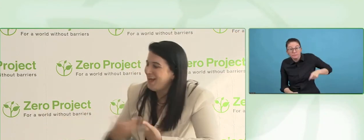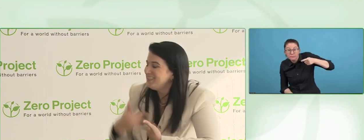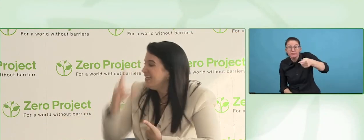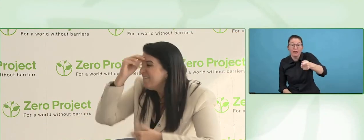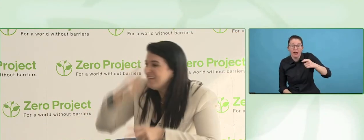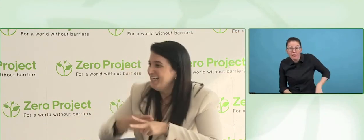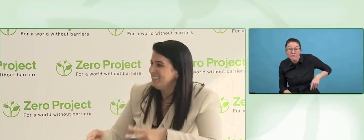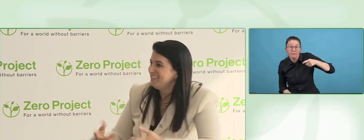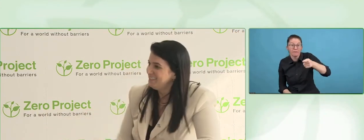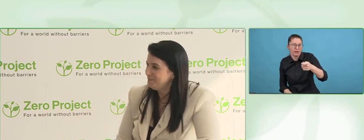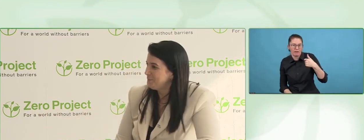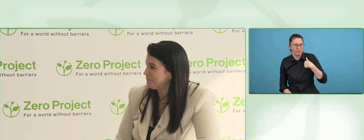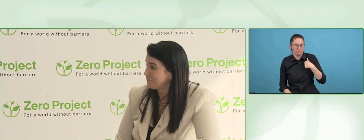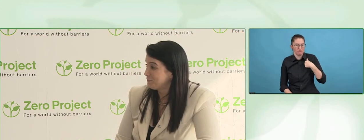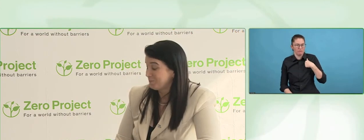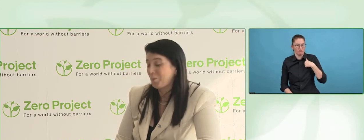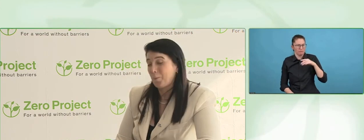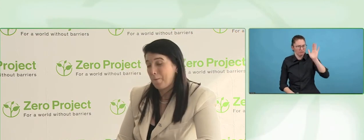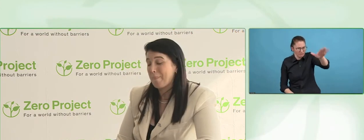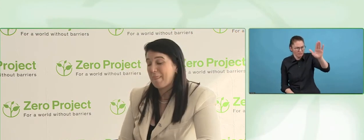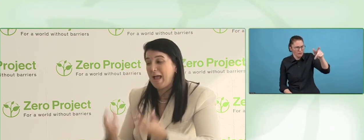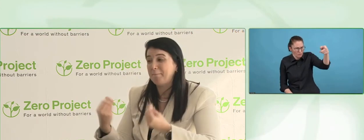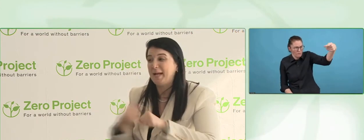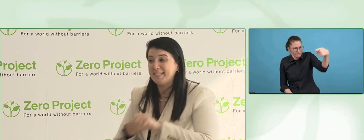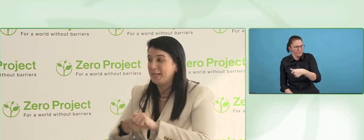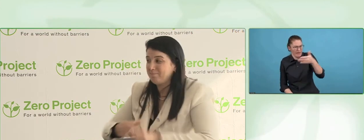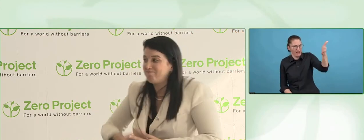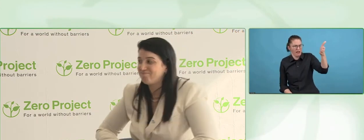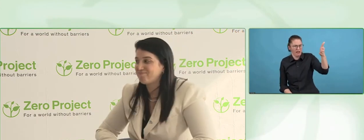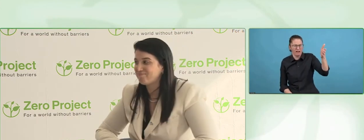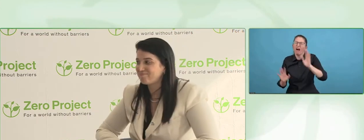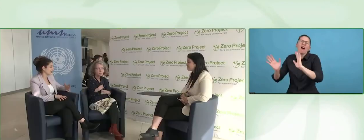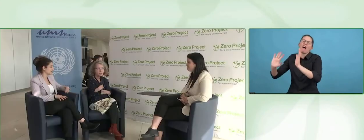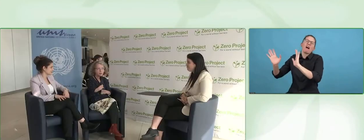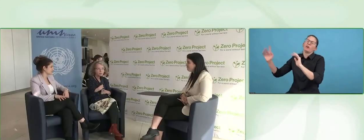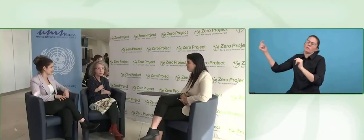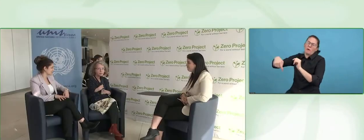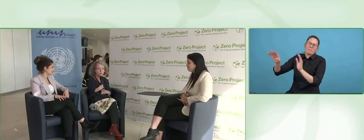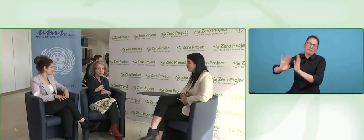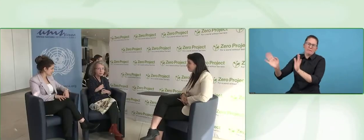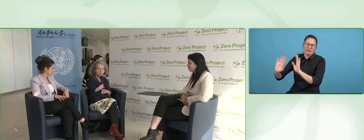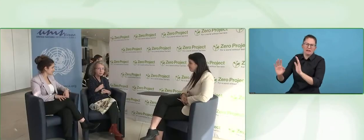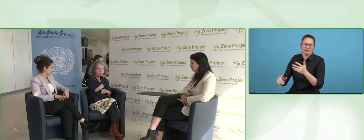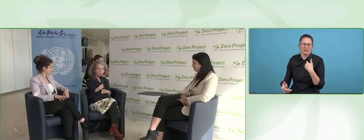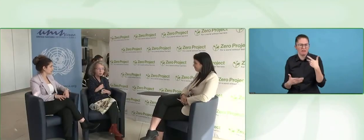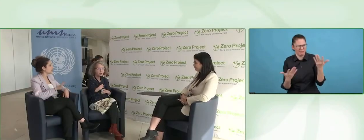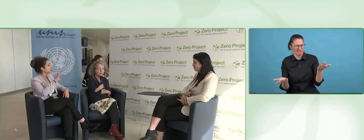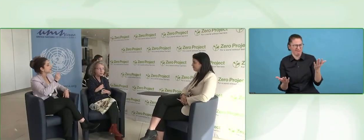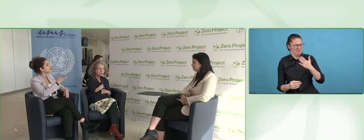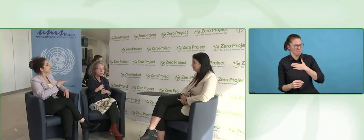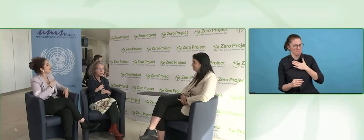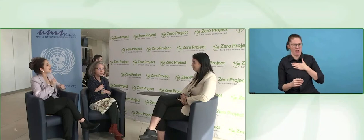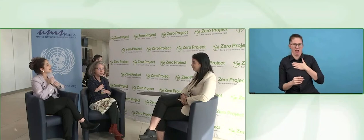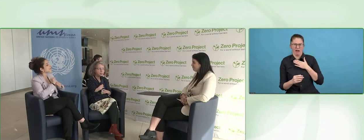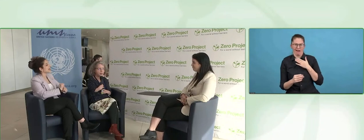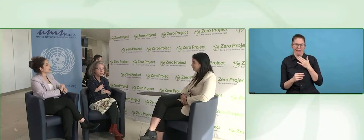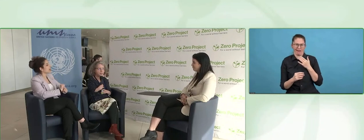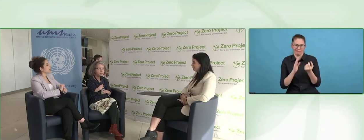kids come back home, cannot do it. It is very difficult, a lot of challenge. Did you get support from the parliament?